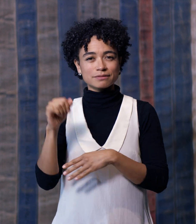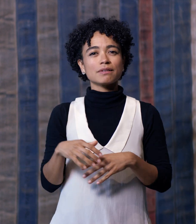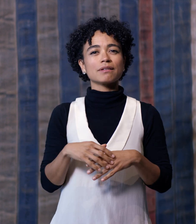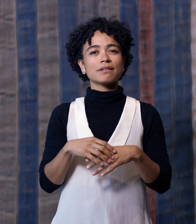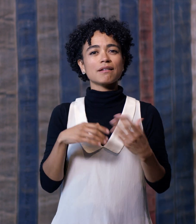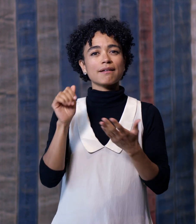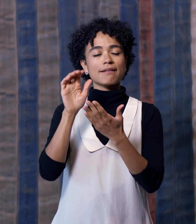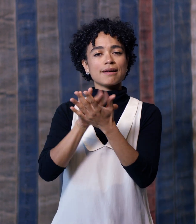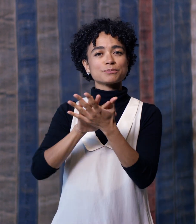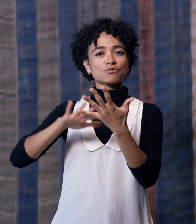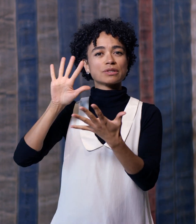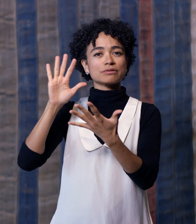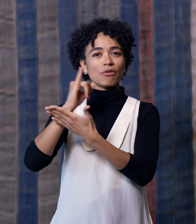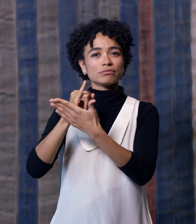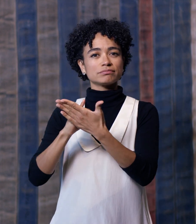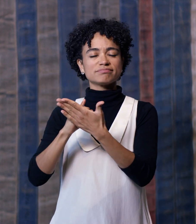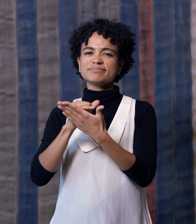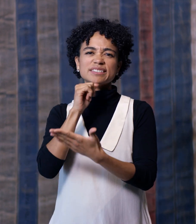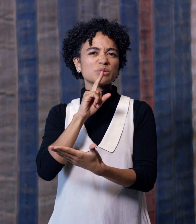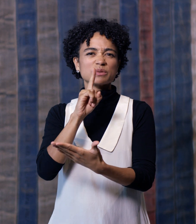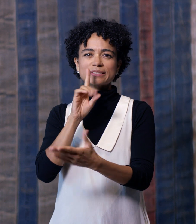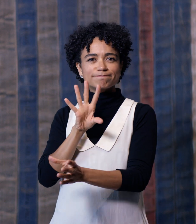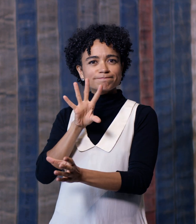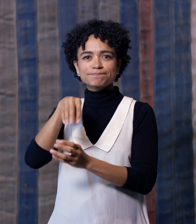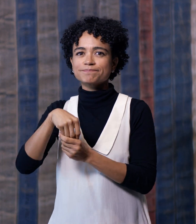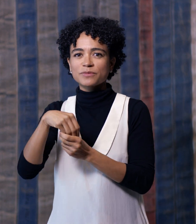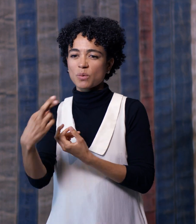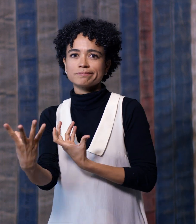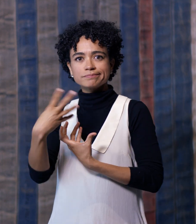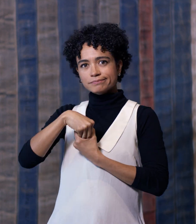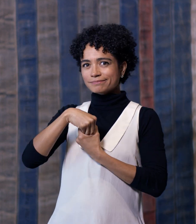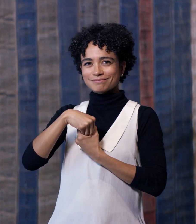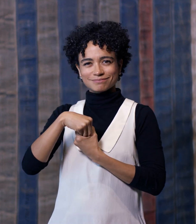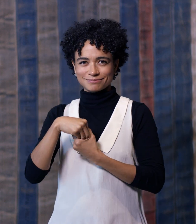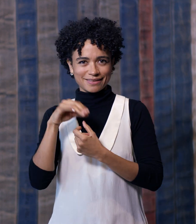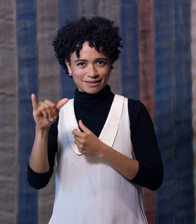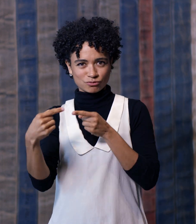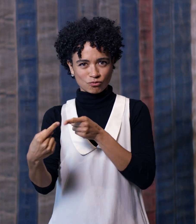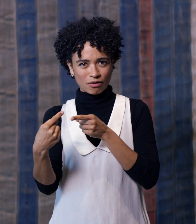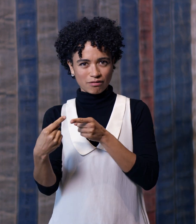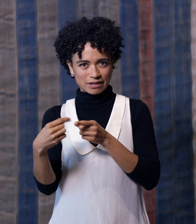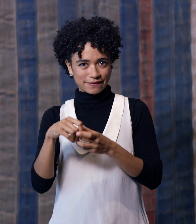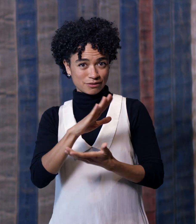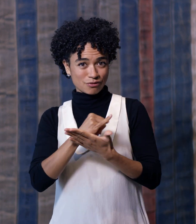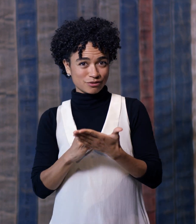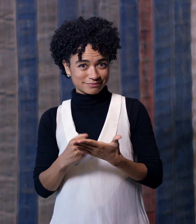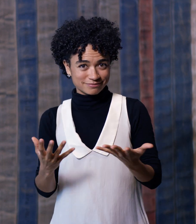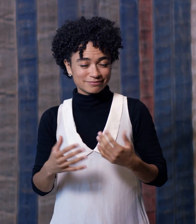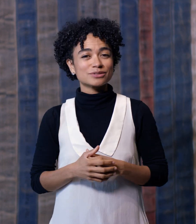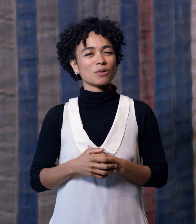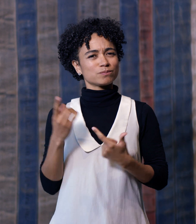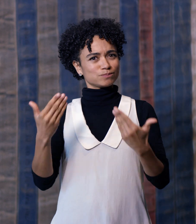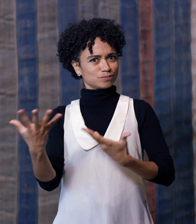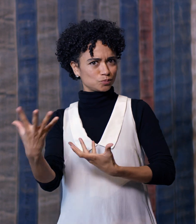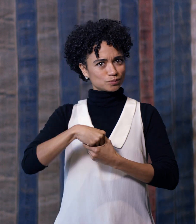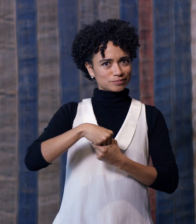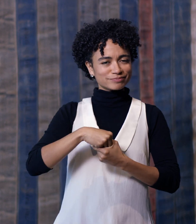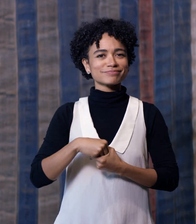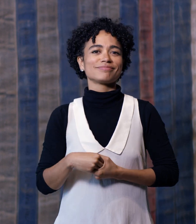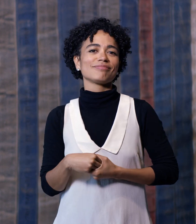Because abstract art wasn’t engaging with the movement, he made a point to do so.